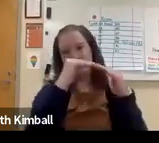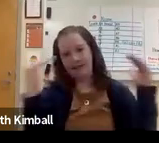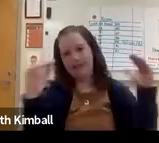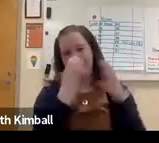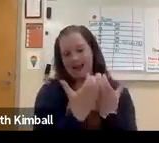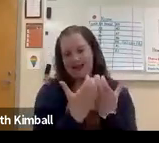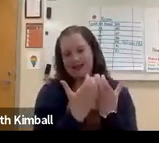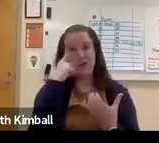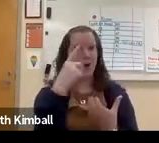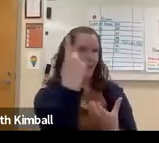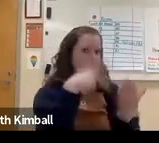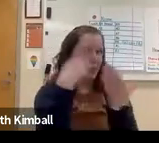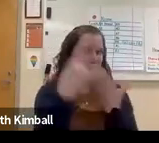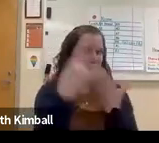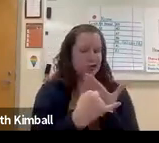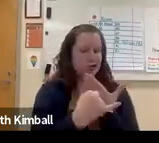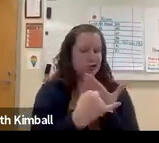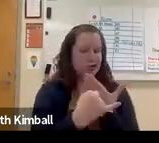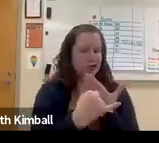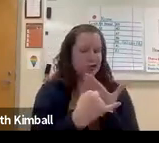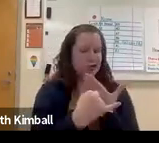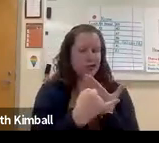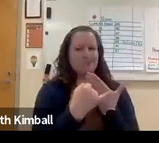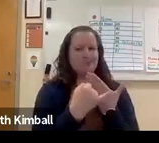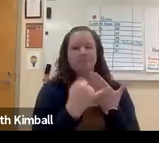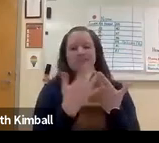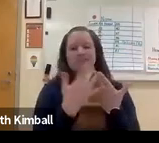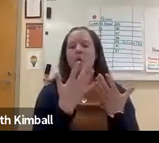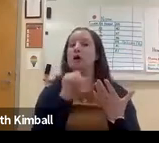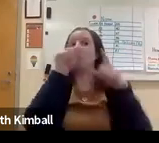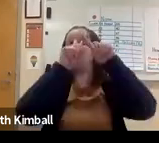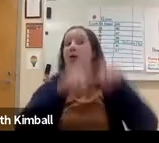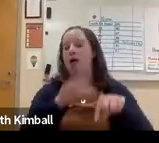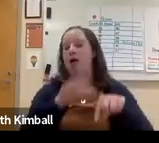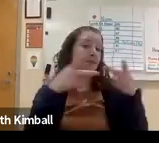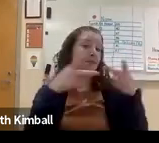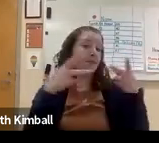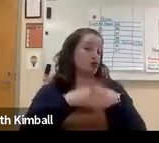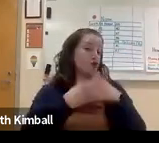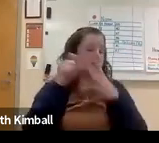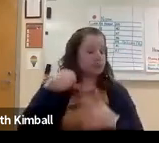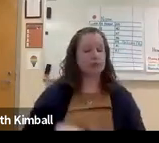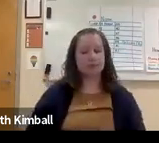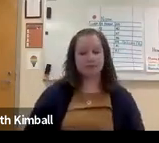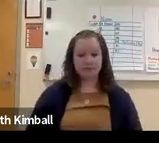It may be that they were-- it's a particular sign that was created by one student who took a particular class.